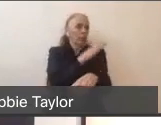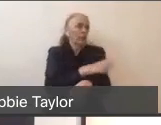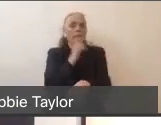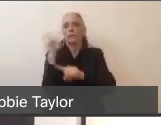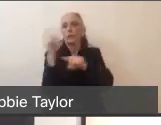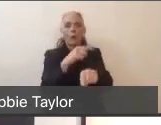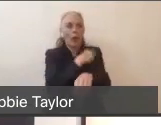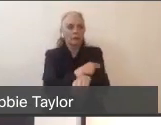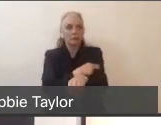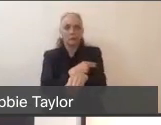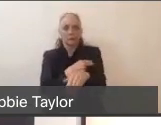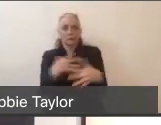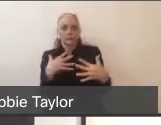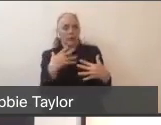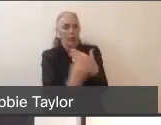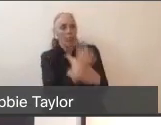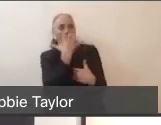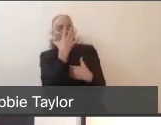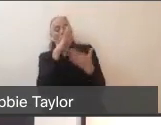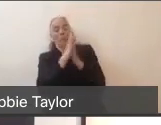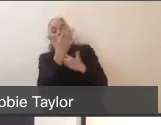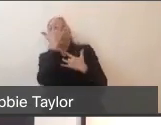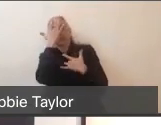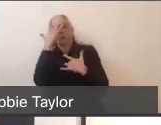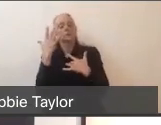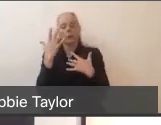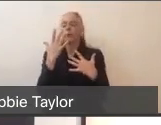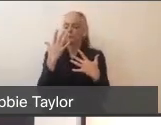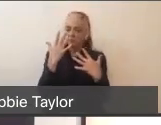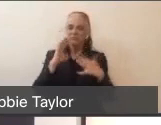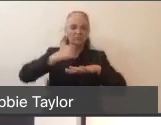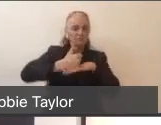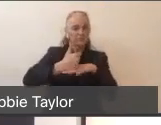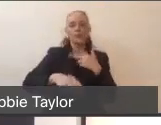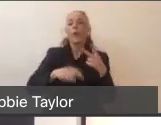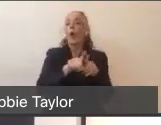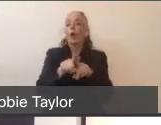They also canceled all elective surgeries very early on in March to free up capacity,